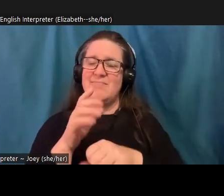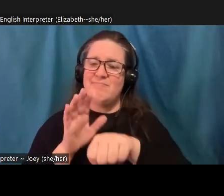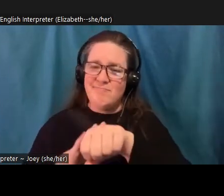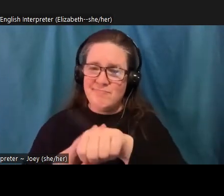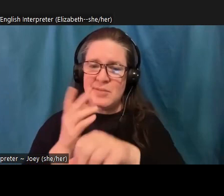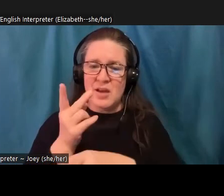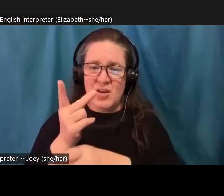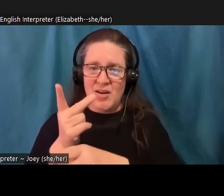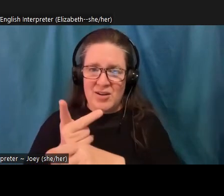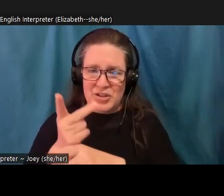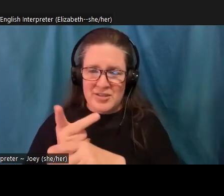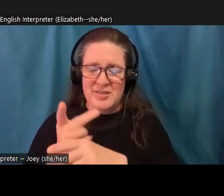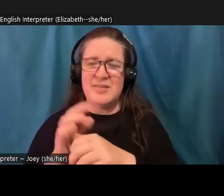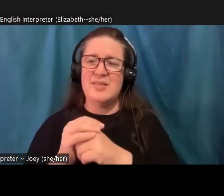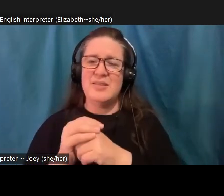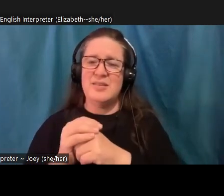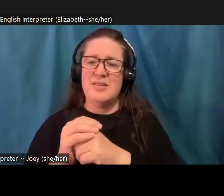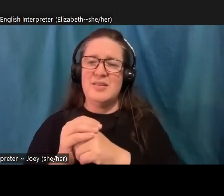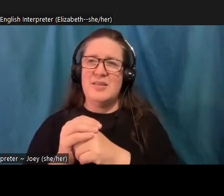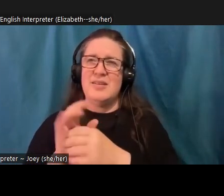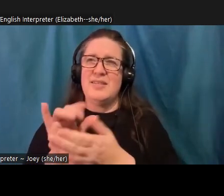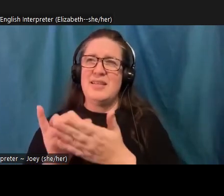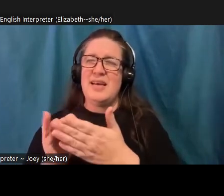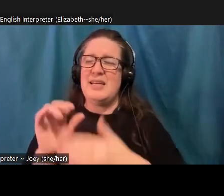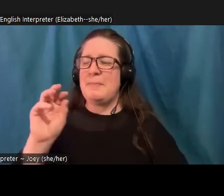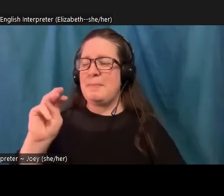know, I, while I think that this meta analysis is so important,